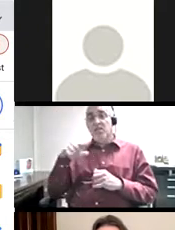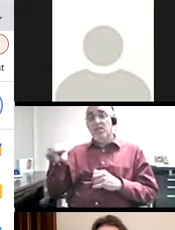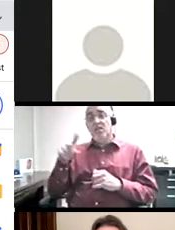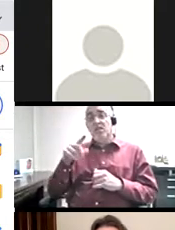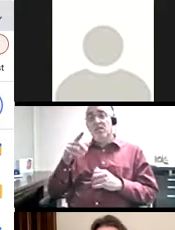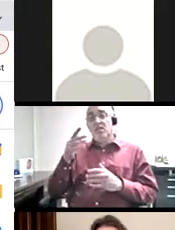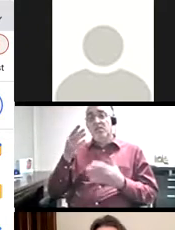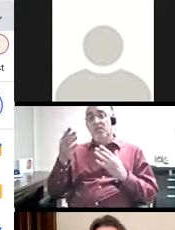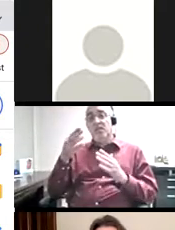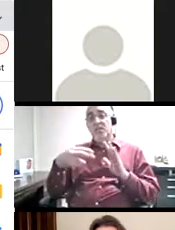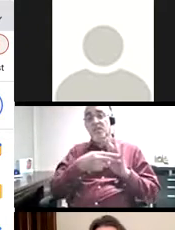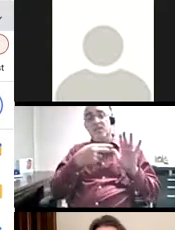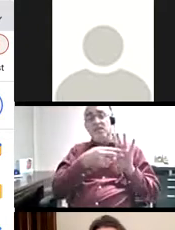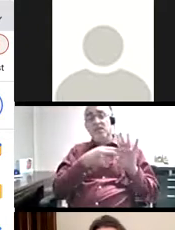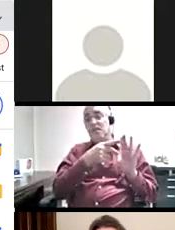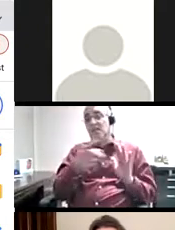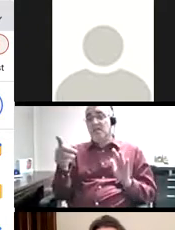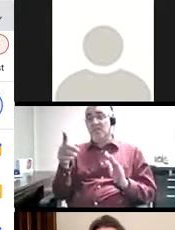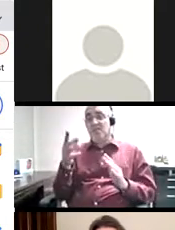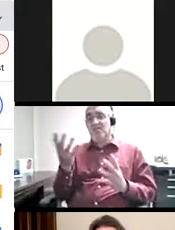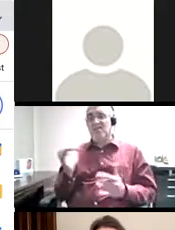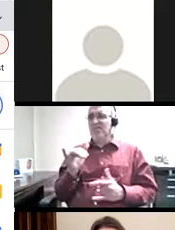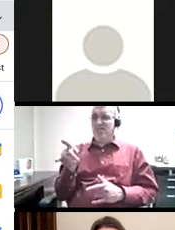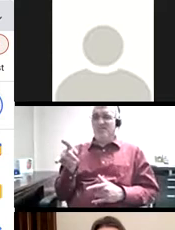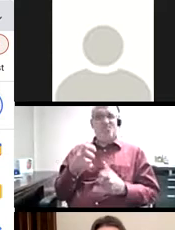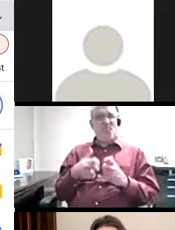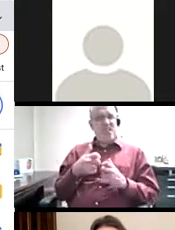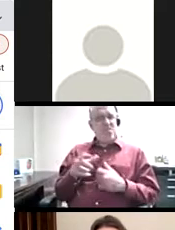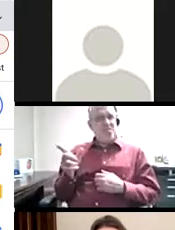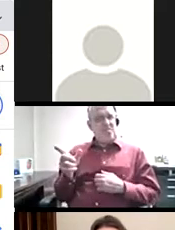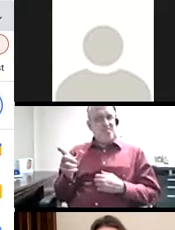thankfully did not, they might actually leave this to label the student's behavior a kind of